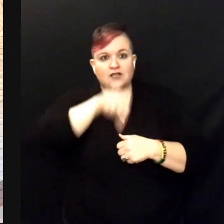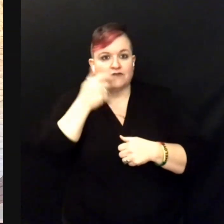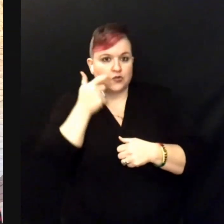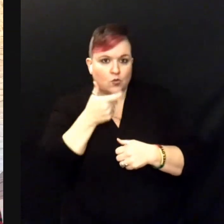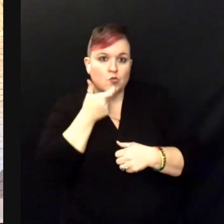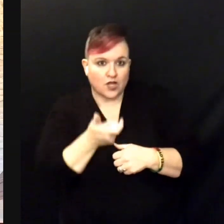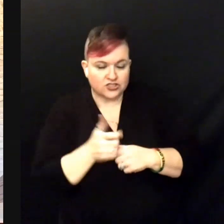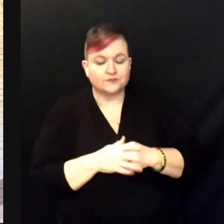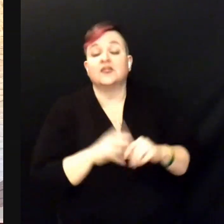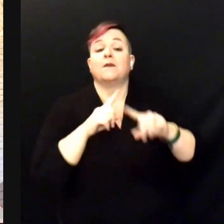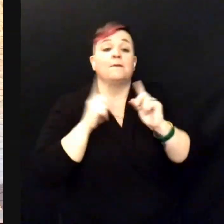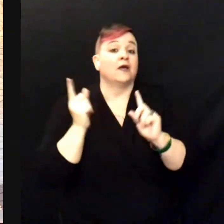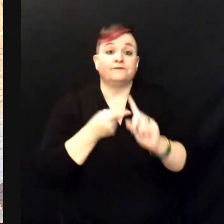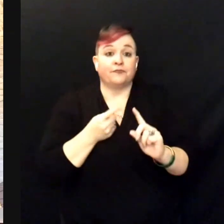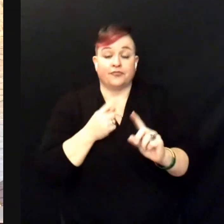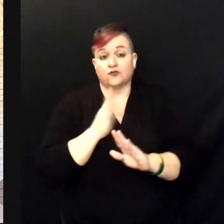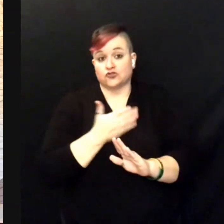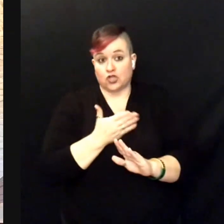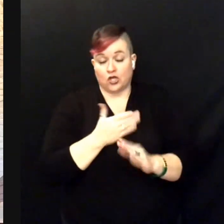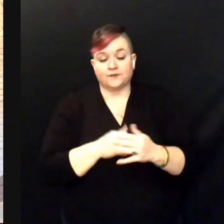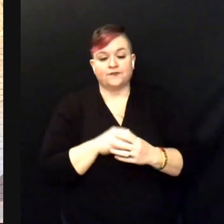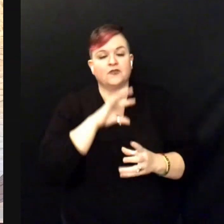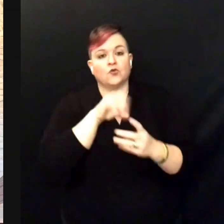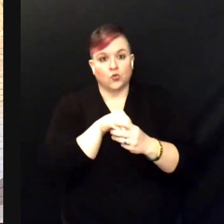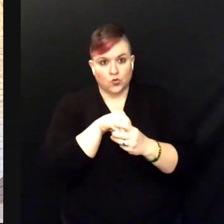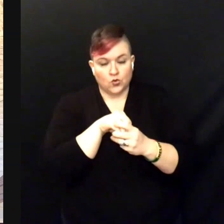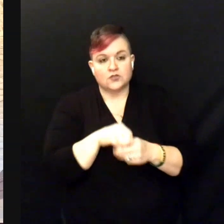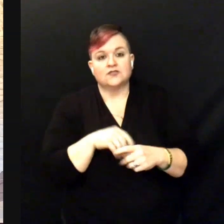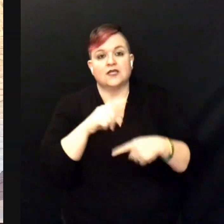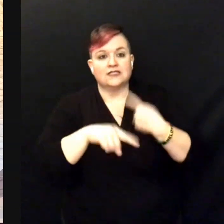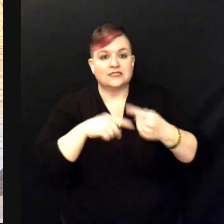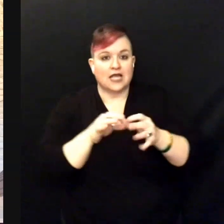But, the whole song, it includes sign language and